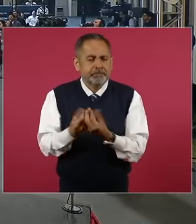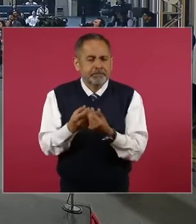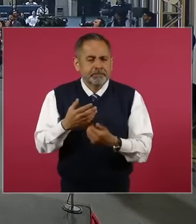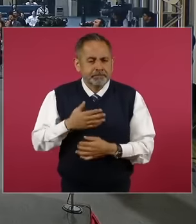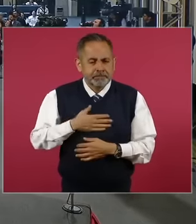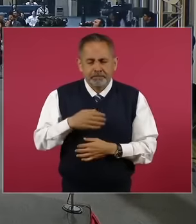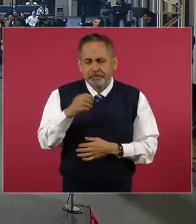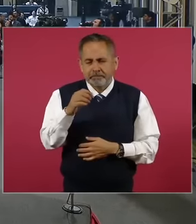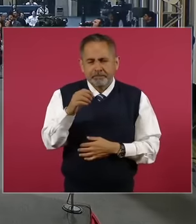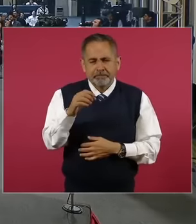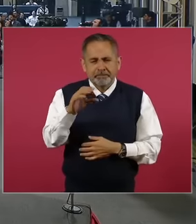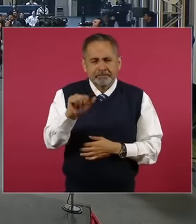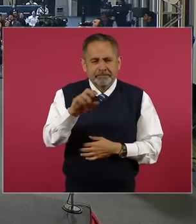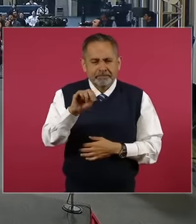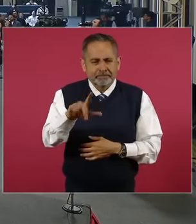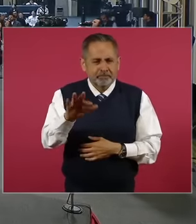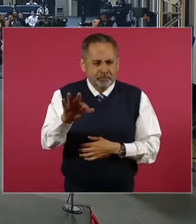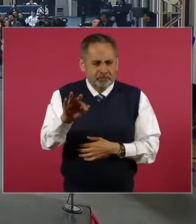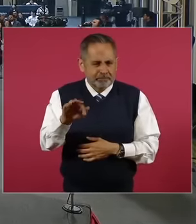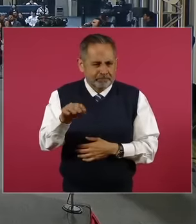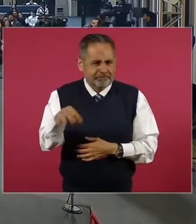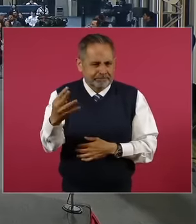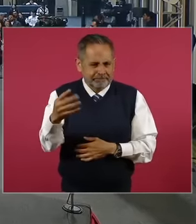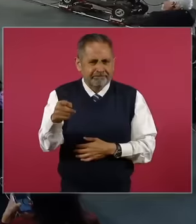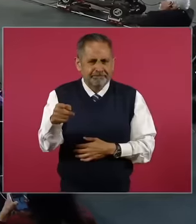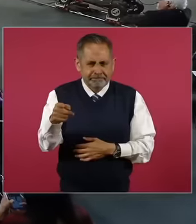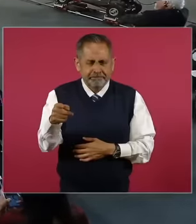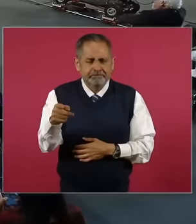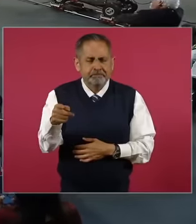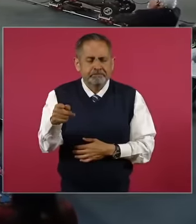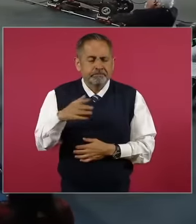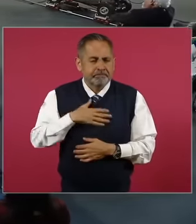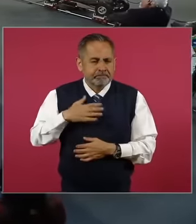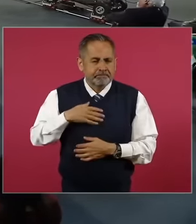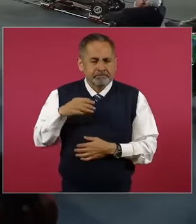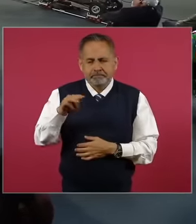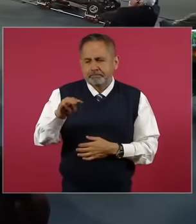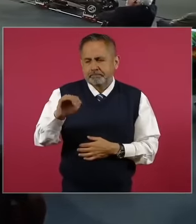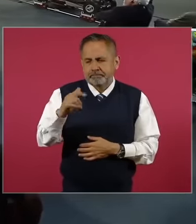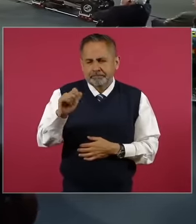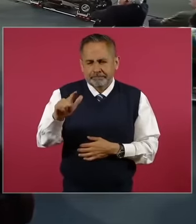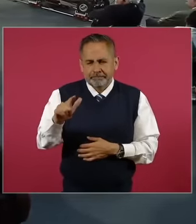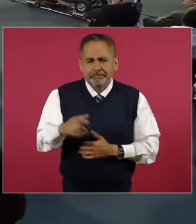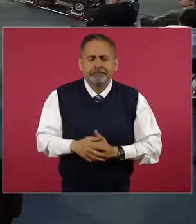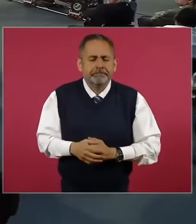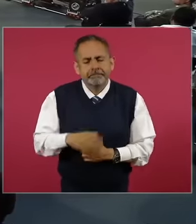, Channel 14 and radio speaker, President, ask you precisely what